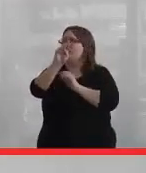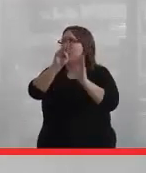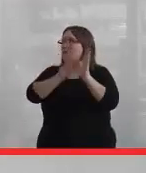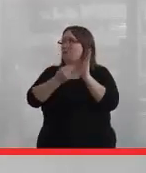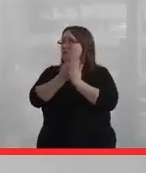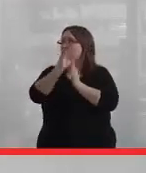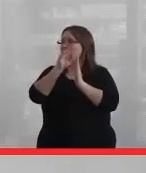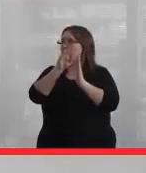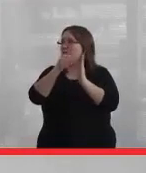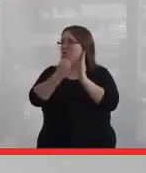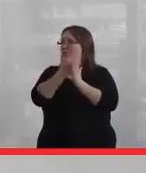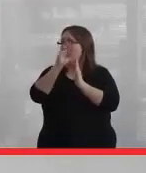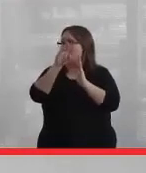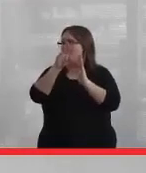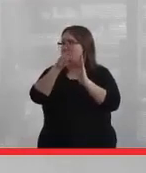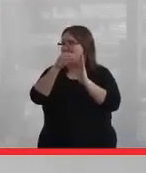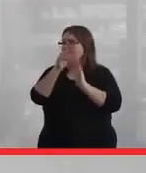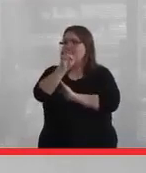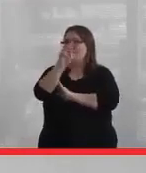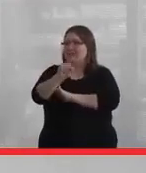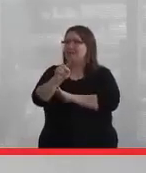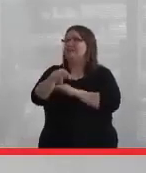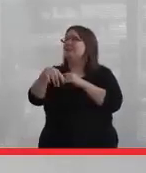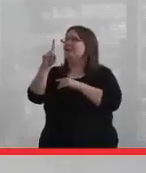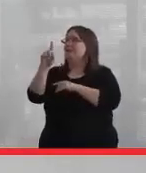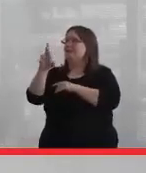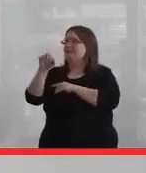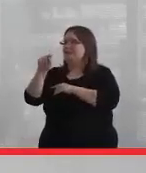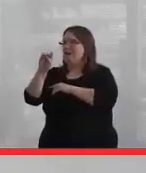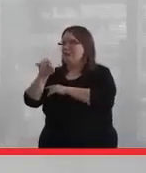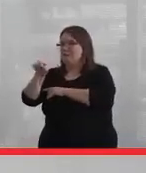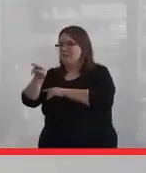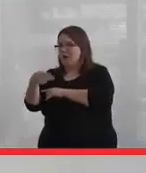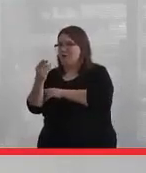University of Western Australia, Dartmouth in the United States,